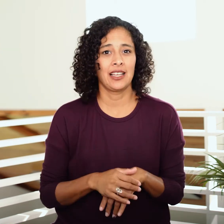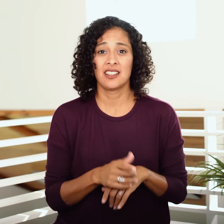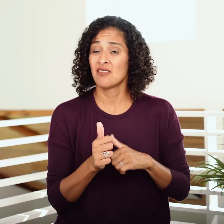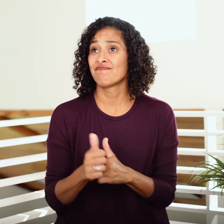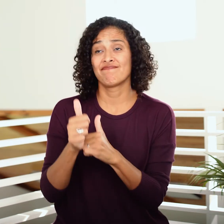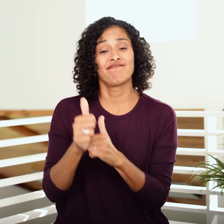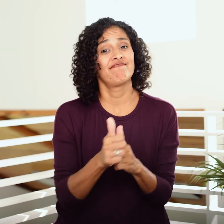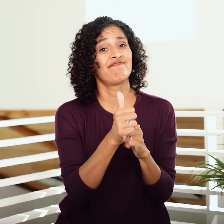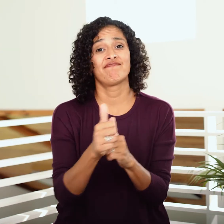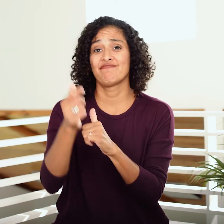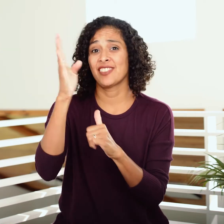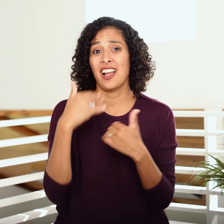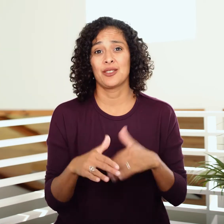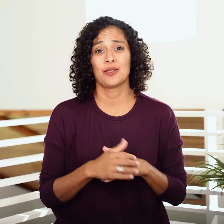and follow God wherever He leads them next.